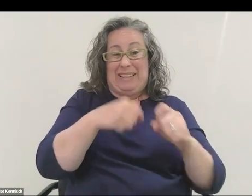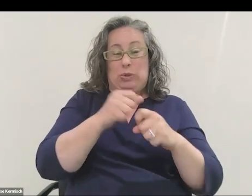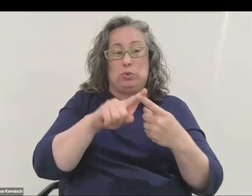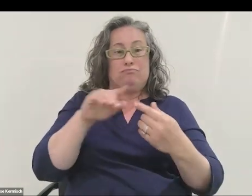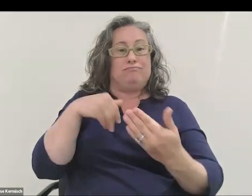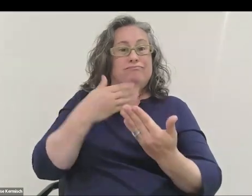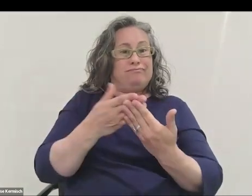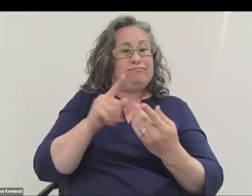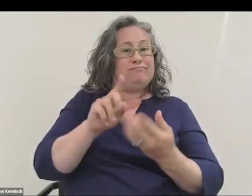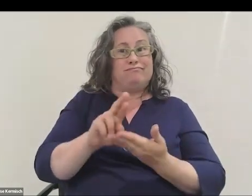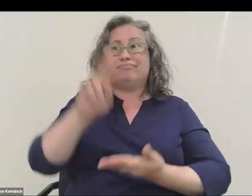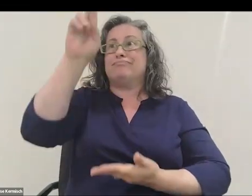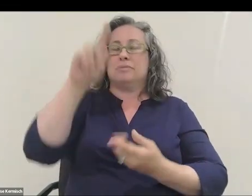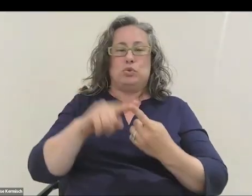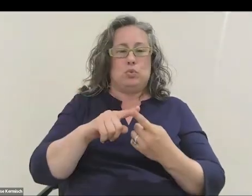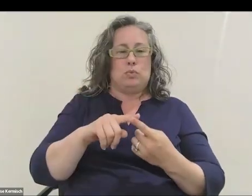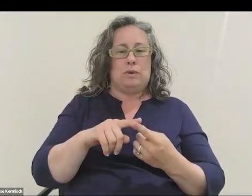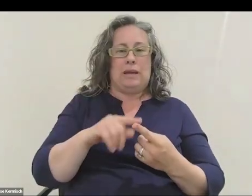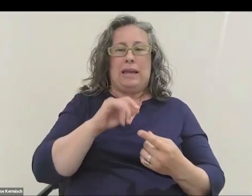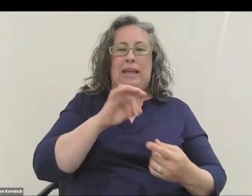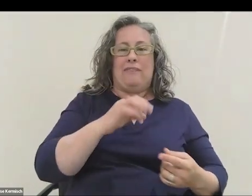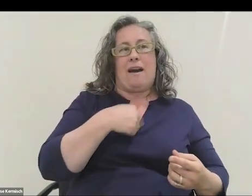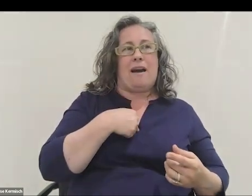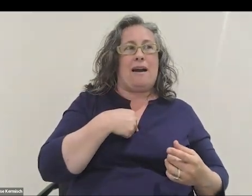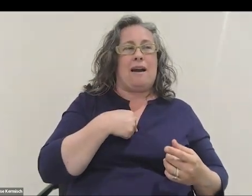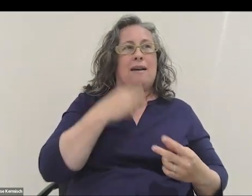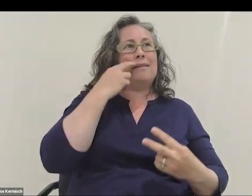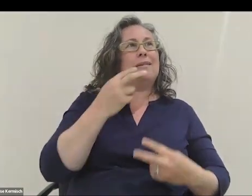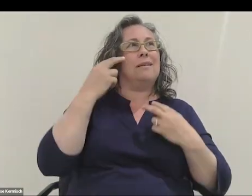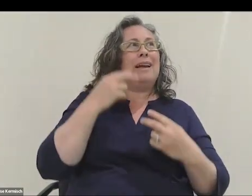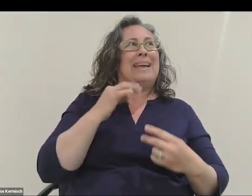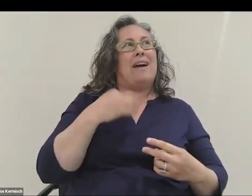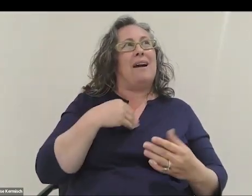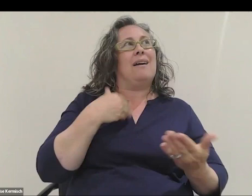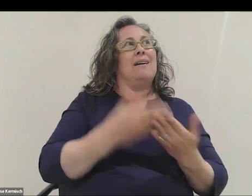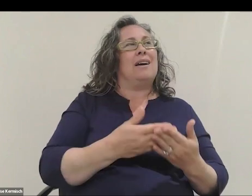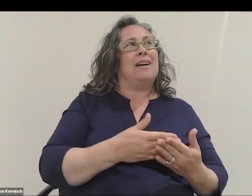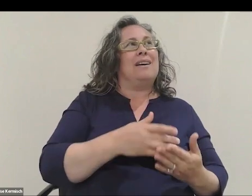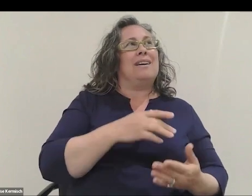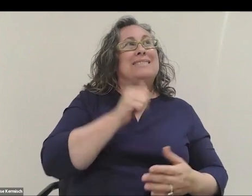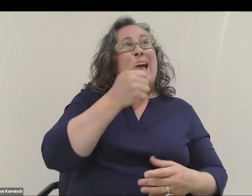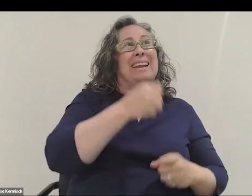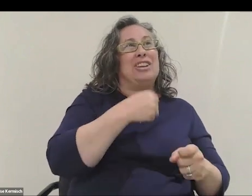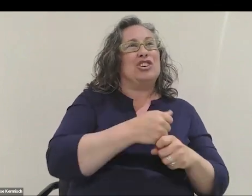Humans like round numbers, what if I got into 10 and said, I quit. It's like, I spent 25 years of my life on this.